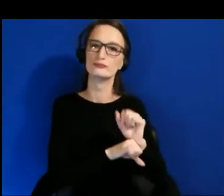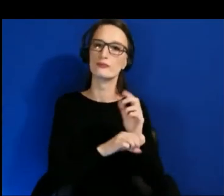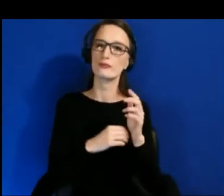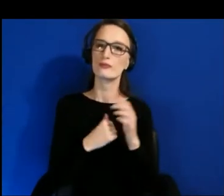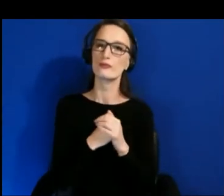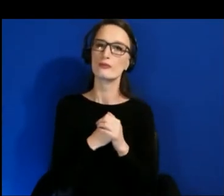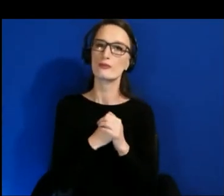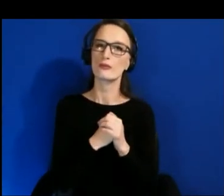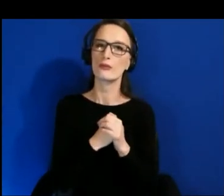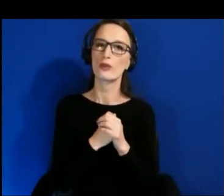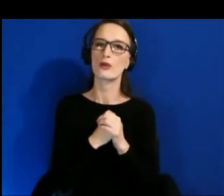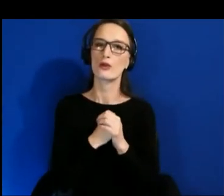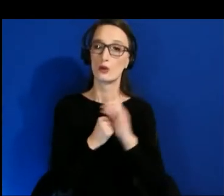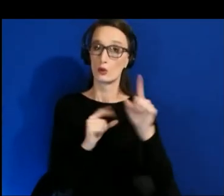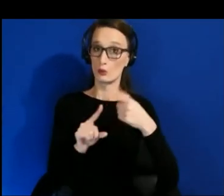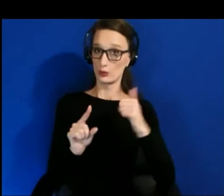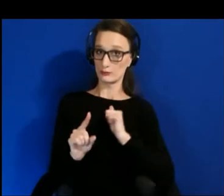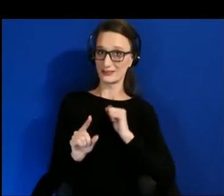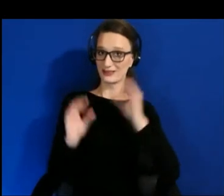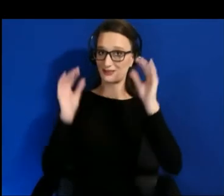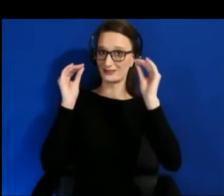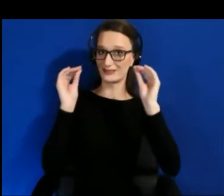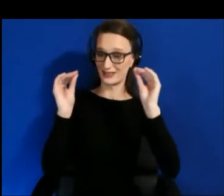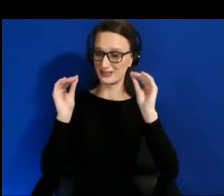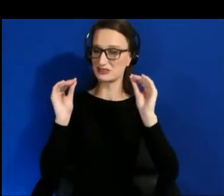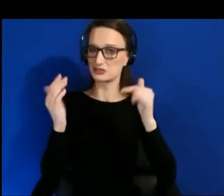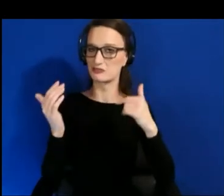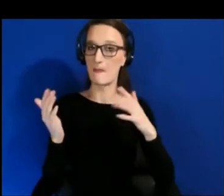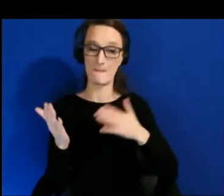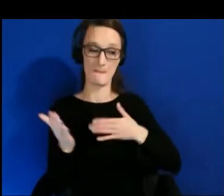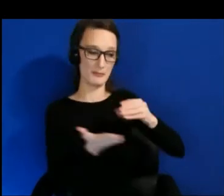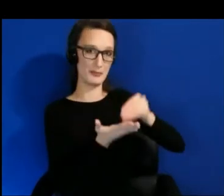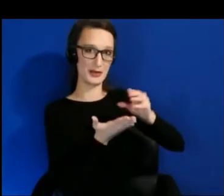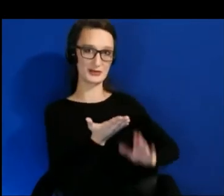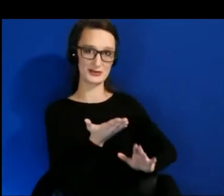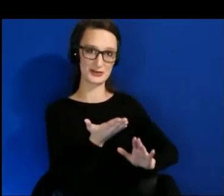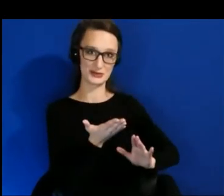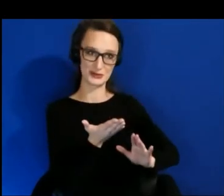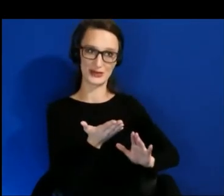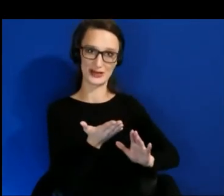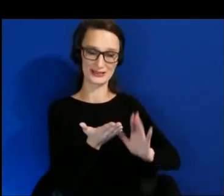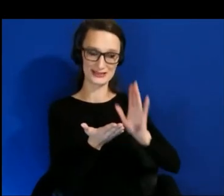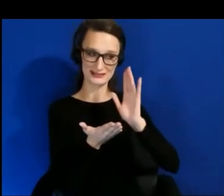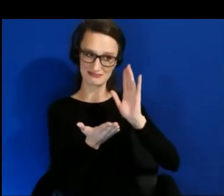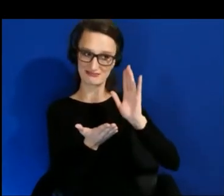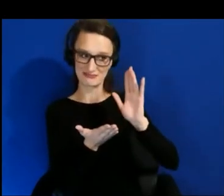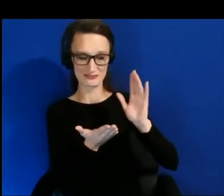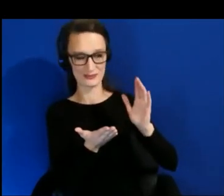at SVA, my students, always start very basic at what is the actual content to deliver,